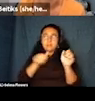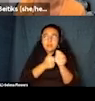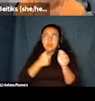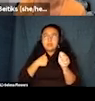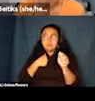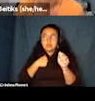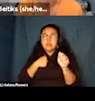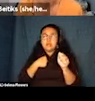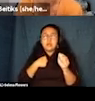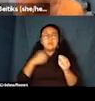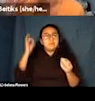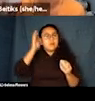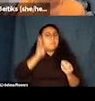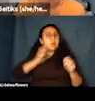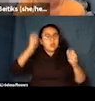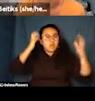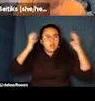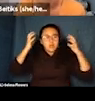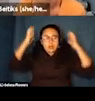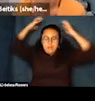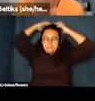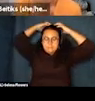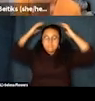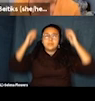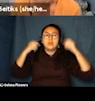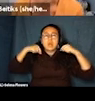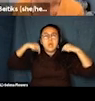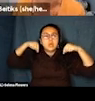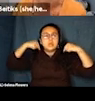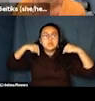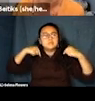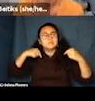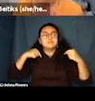dangly earrings because in Zoom times, dangly earrings is all we can do to access rise.